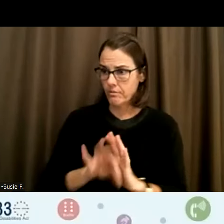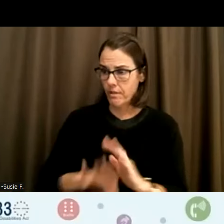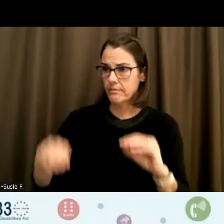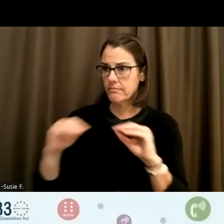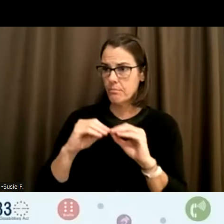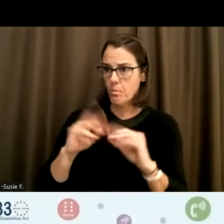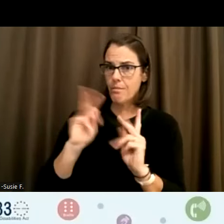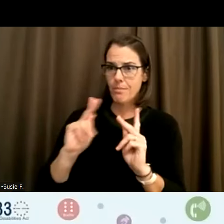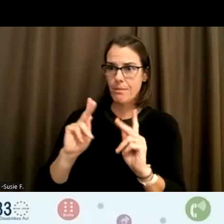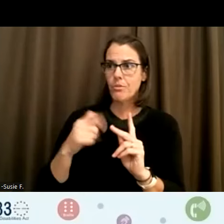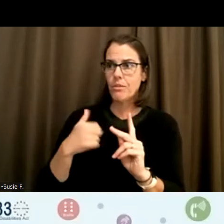people that I could connect with.